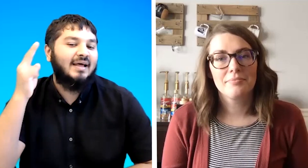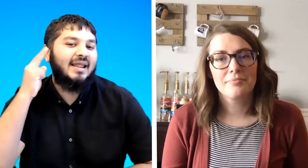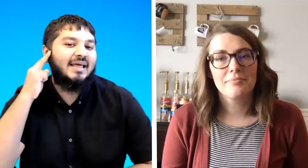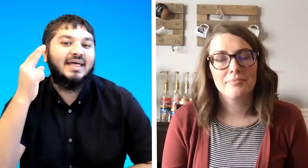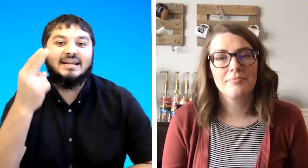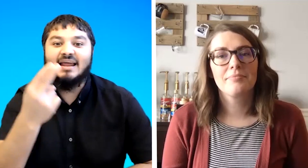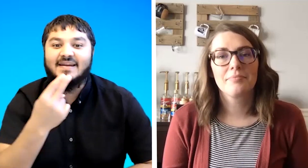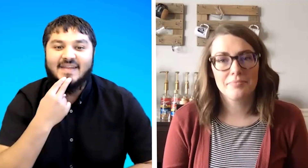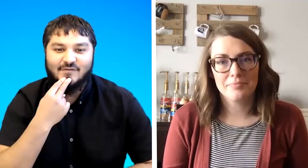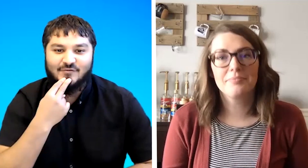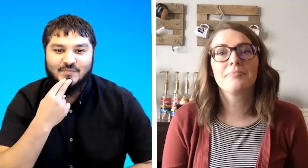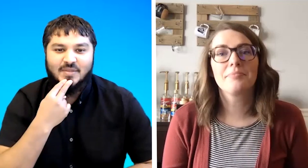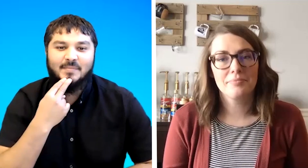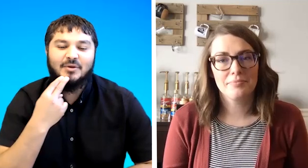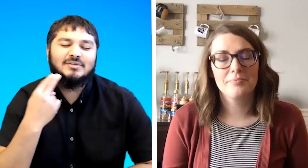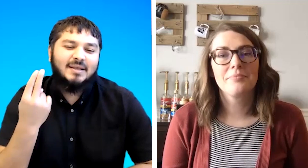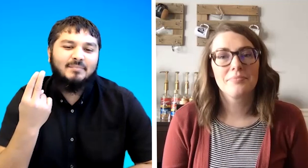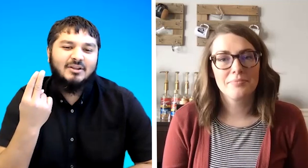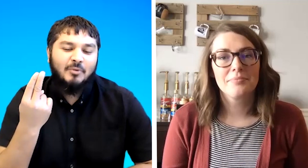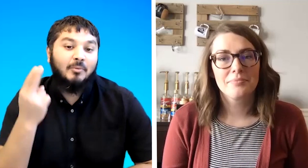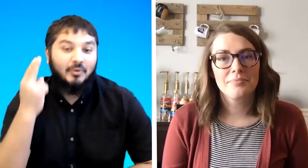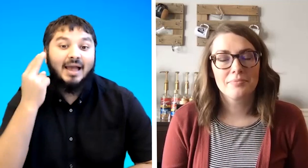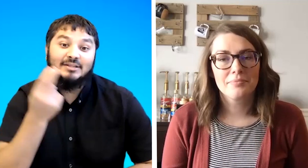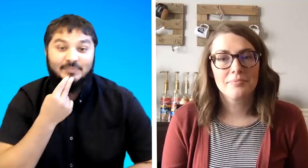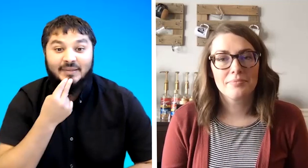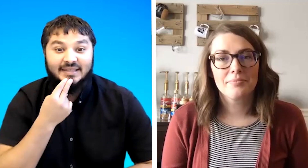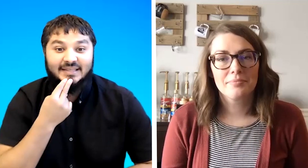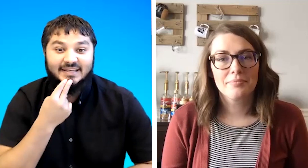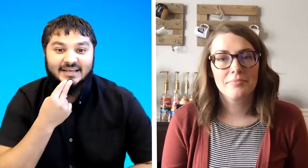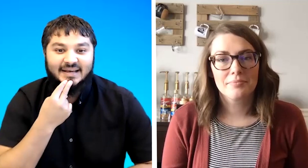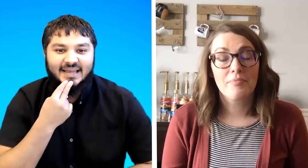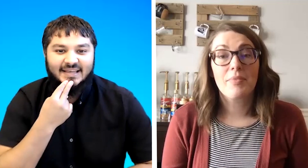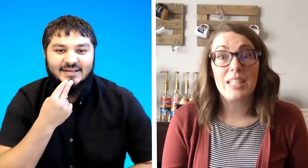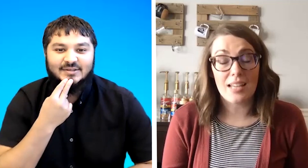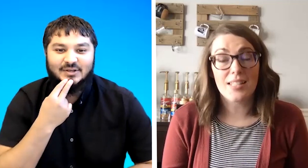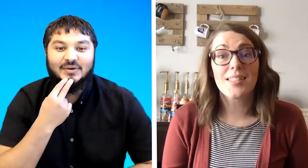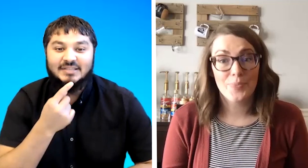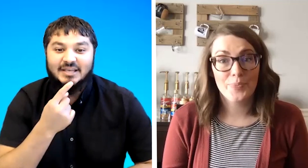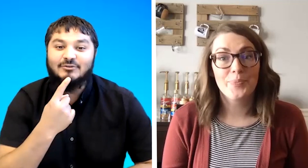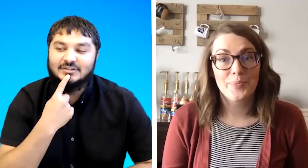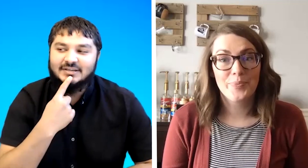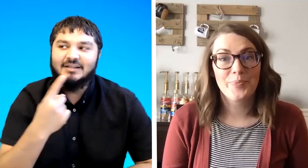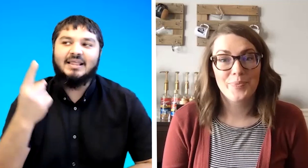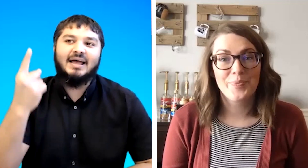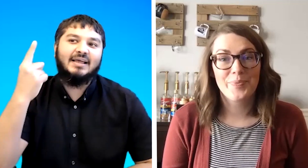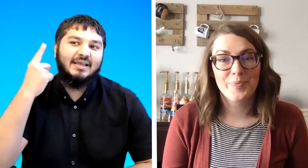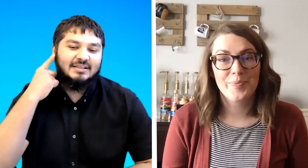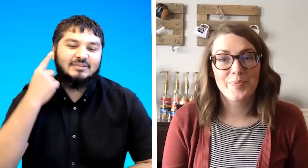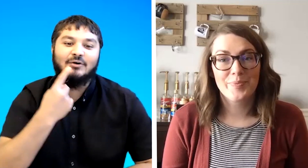like that definitely because some deaf people can speak okay yes so it's interesting that it's gone